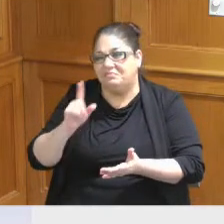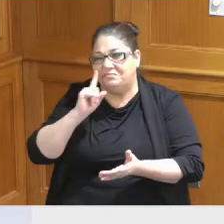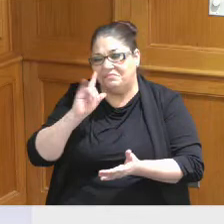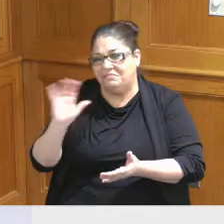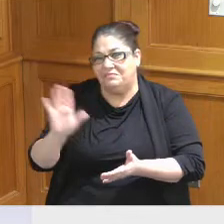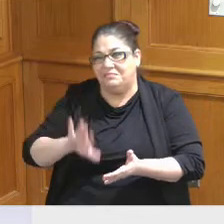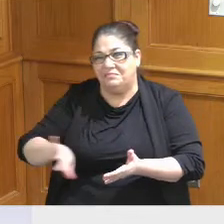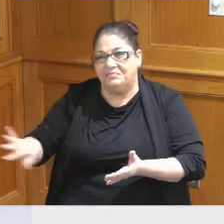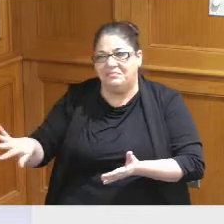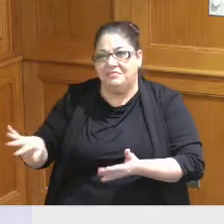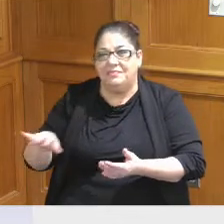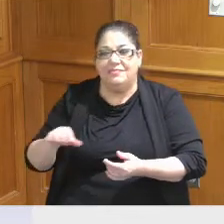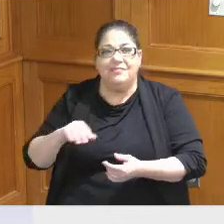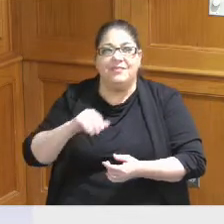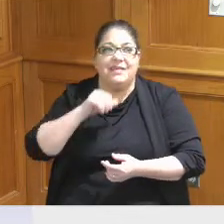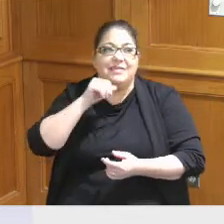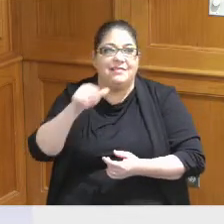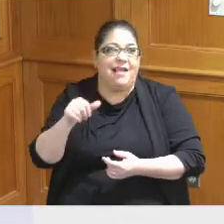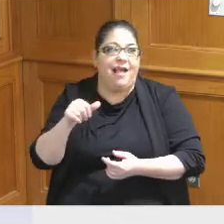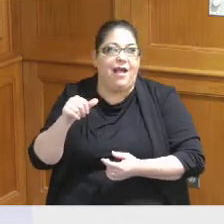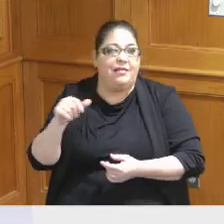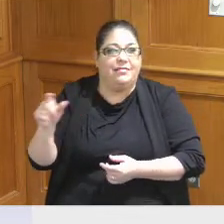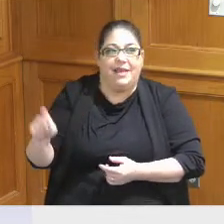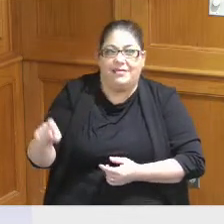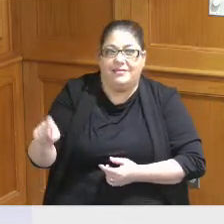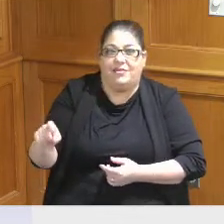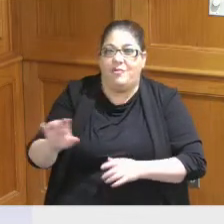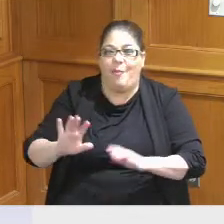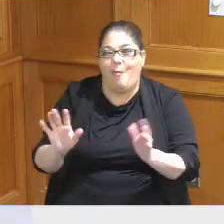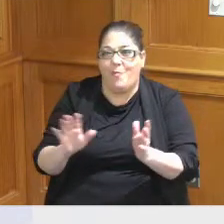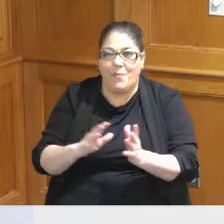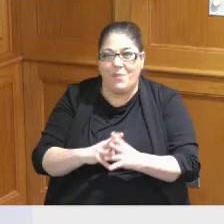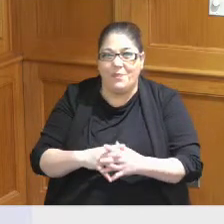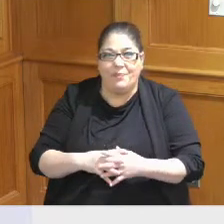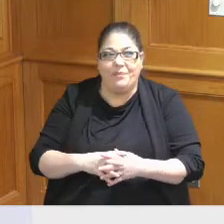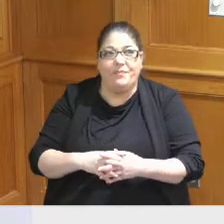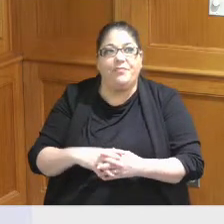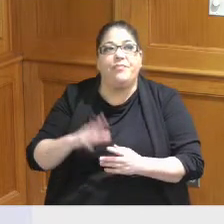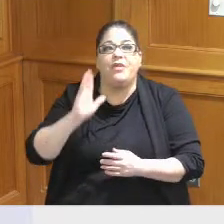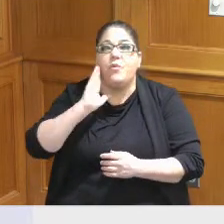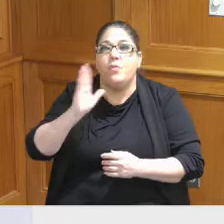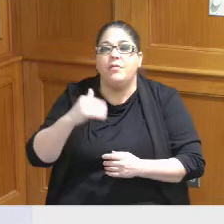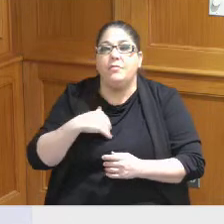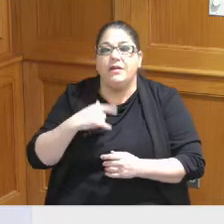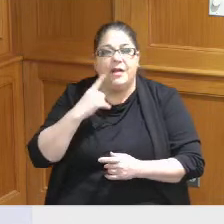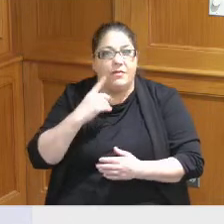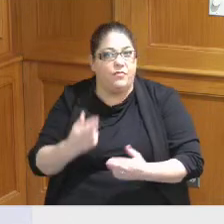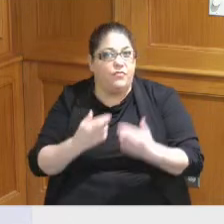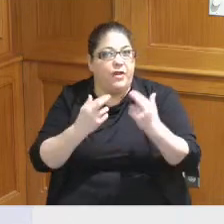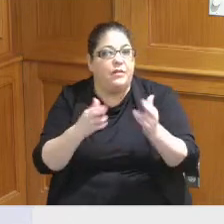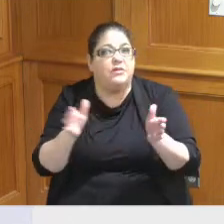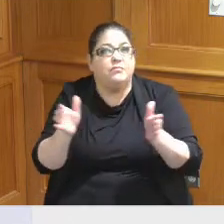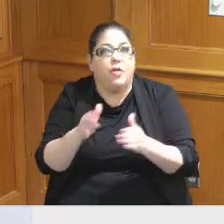that that's just not necessary there will be I think a recommended small building that would